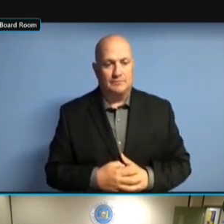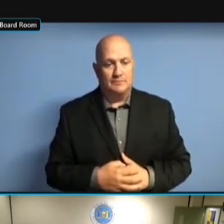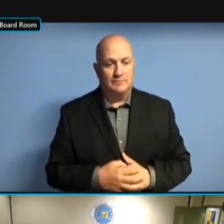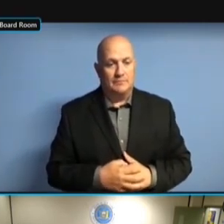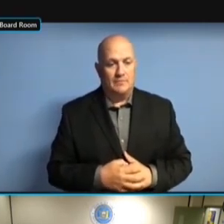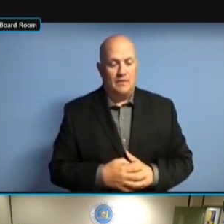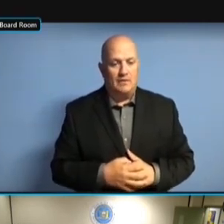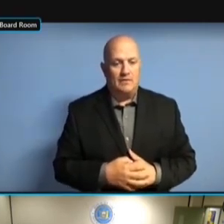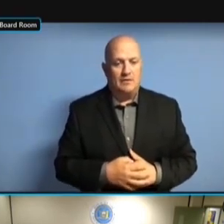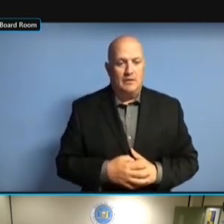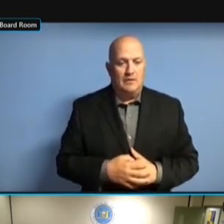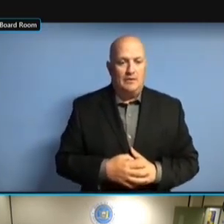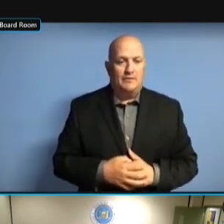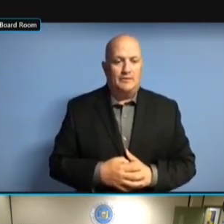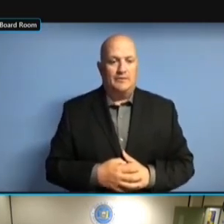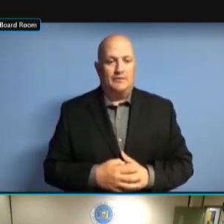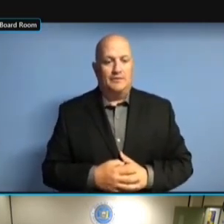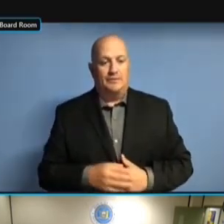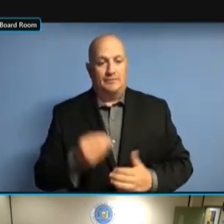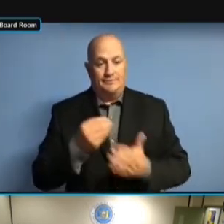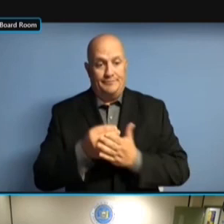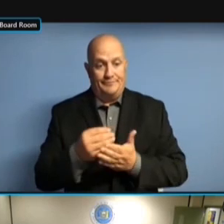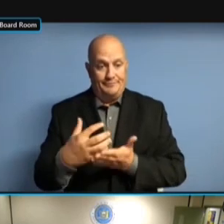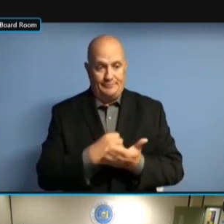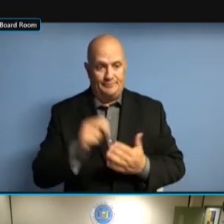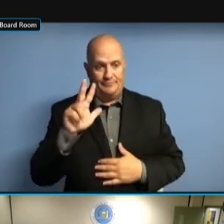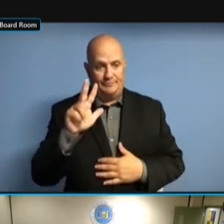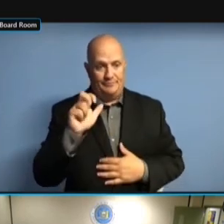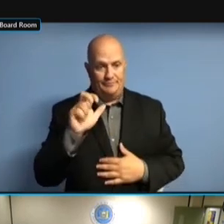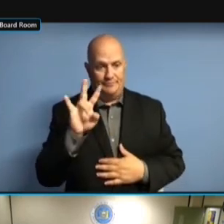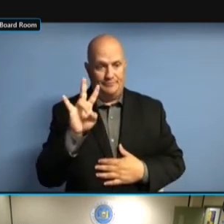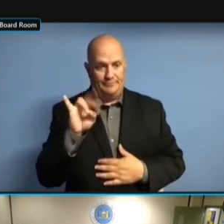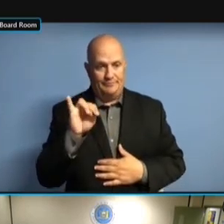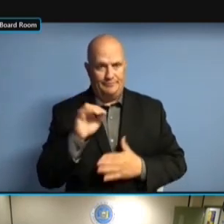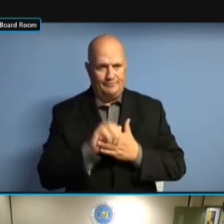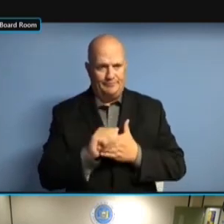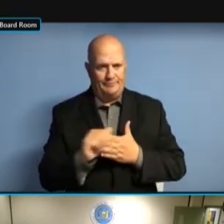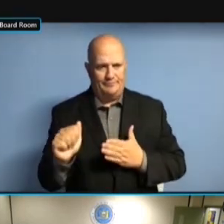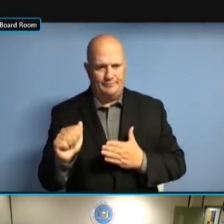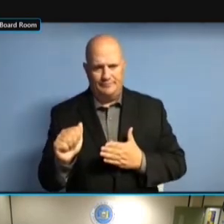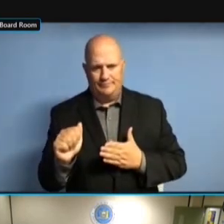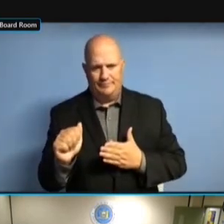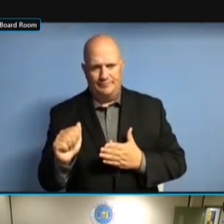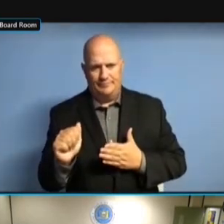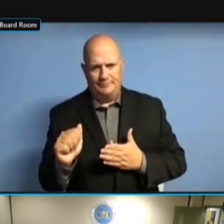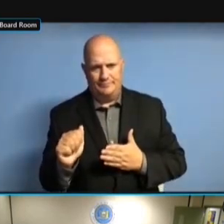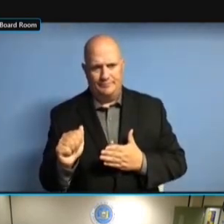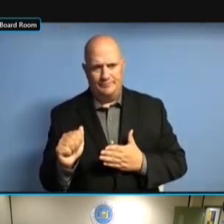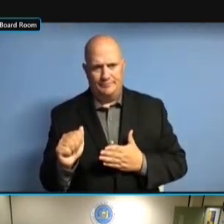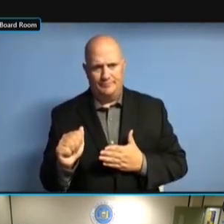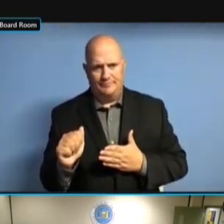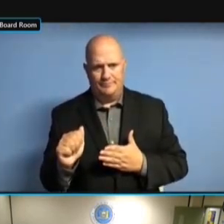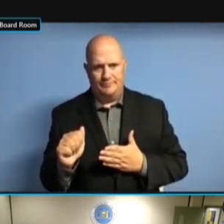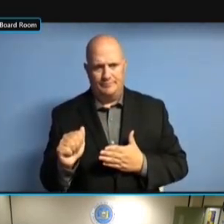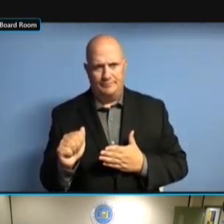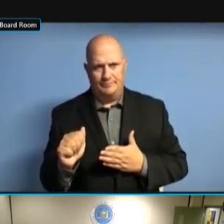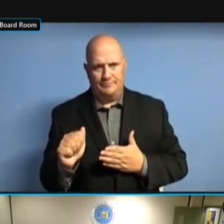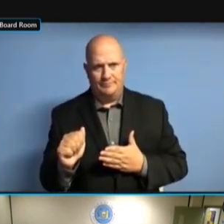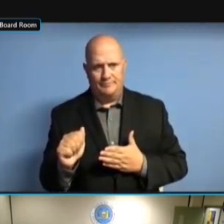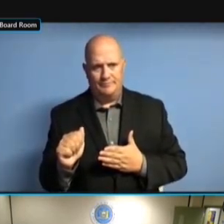AND YOU HAVE JUST $370. >> YEAH, THAT'S A AND YOU HAVE JUST $370. >> YEAH, THAT'S A NUMBER AND YOU HAVE JUST $370. >> YEAH, THAT'S A NUMBER THAT AND YOU HAVE JUST $370. >> YEAH, THAT'S A NUMBER THAT I YEAH, THAT'S A NUMBER THAT I YEAH, THAT'S A NUMBER THAT I GOT YEAH, THAT'S A NUMBER THAT I GOT FROM YEAH, THAT'S A NUMBER THAT I GOT FROM THEM, YEAH, THAT'S A NUMBER THAT I GOT FROM THEM, BECAUSE YEAH, THAT'S A NUMBER THAT I GOT FROM THEM, BECAUSE I'M GOT FROM THEM, BECAUSE I'M GOT FROM THEM, BECAUSE I'M TRYING GOT FROM THEM, BECAUSE I'M TRYING TO GOT FROM THEM, BECAUSE I'M TRYING TO FIND GOT FROM THEM, BECAUSE I'M TRYING TO FIND OUT, GOT FROM THEM, BECAUSE I'M TRYING TO FIND OUT, YOU GOT FROM THEM, BECAUSE I'M TRYING TO FIND OUT, YOU KNOW, TRYING TO FIND OUT, YOU KNOW, TRYING TO FIND OUT, YOU KNOW, THERE'S TRYING TO FIND OUT, YOU KNOW, THERE'S GOT TRYING TO FIND OUT, YOU KNOW, THERE'S GOT TO TRYING TO FIND OUT, YOU KNOW, THERE'S GOT TO BE TRYING TO FIND OUT, YOU KNOW, THERE'S GOT TO BE MORE TRYING TO FIND OUT, YOU KNOW, THERE'S GOT TO BE MORE THAN THERE'S GOT TO BE MORE THAN THERE'S GOT TO BE MORE THAN THIS. THIS. THIS. >> THIS. >> THAT'S